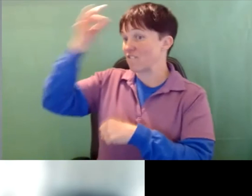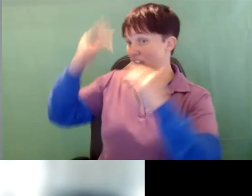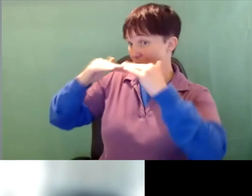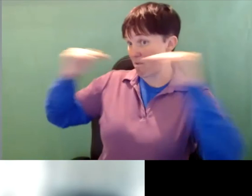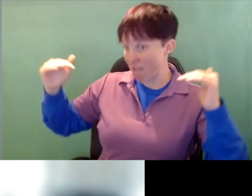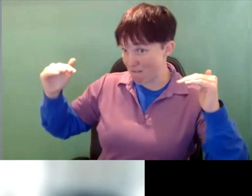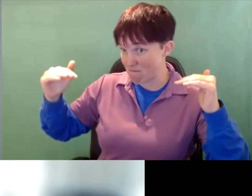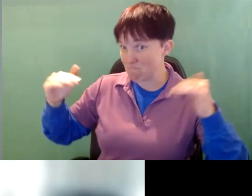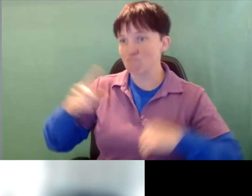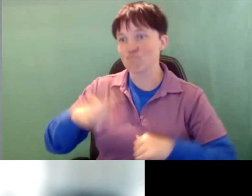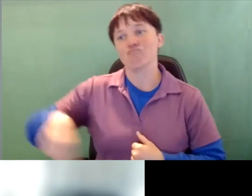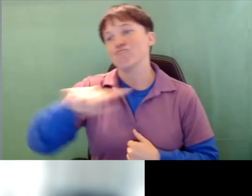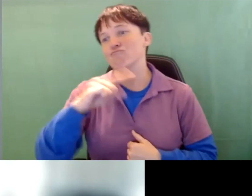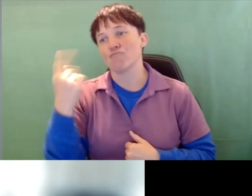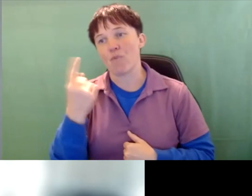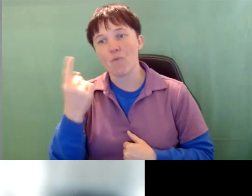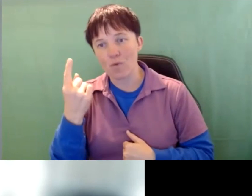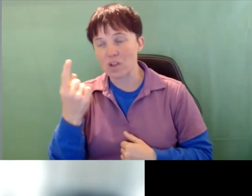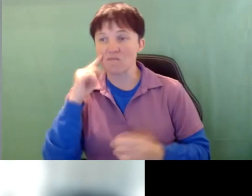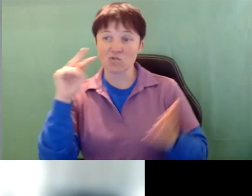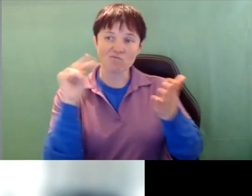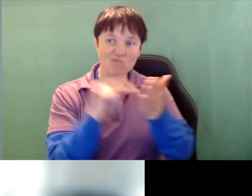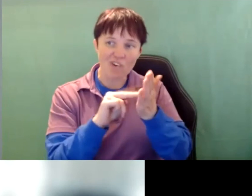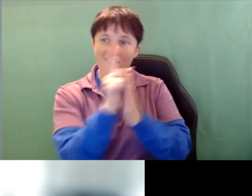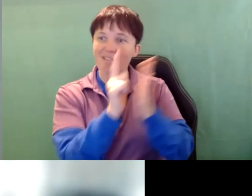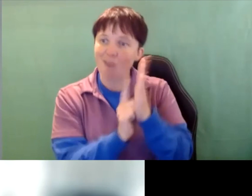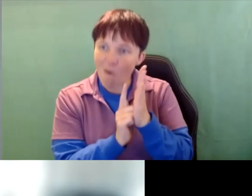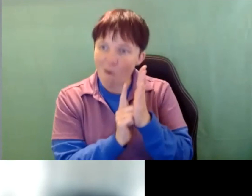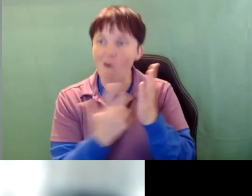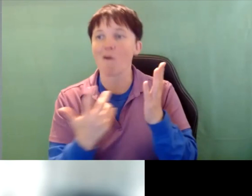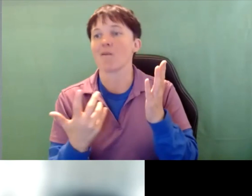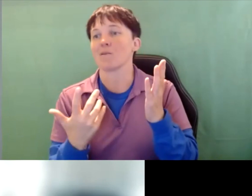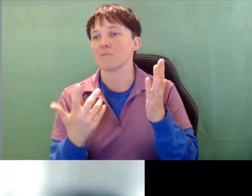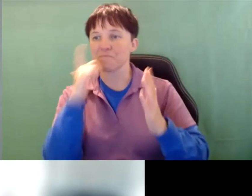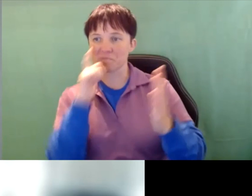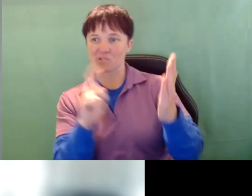they always you know if you're look in the law it's recognized differently.